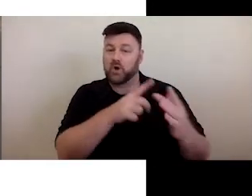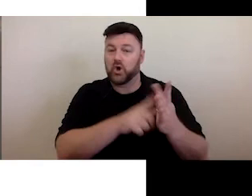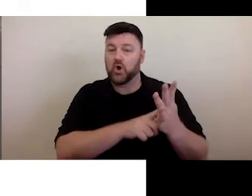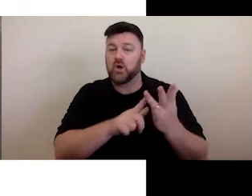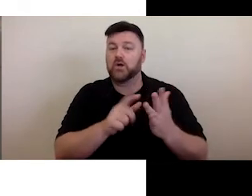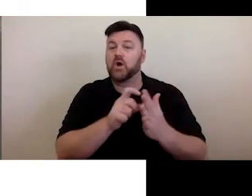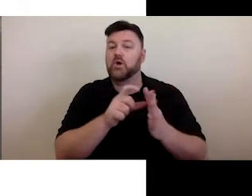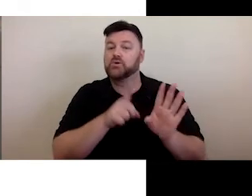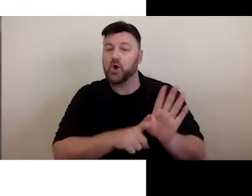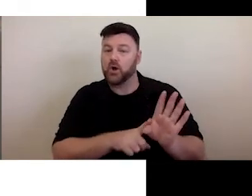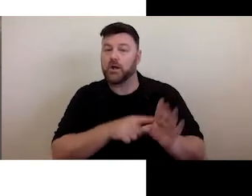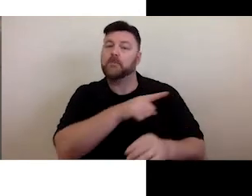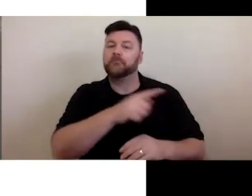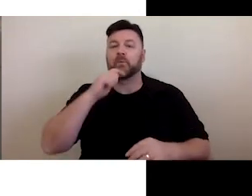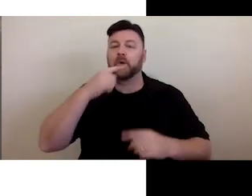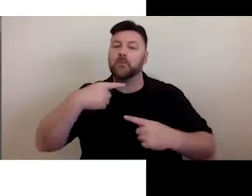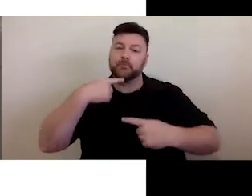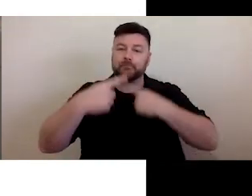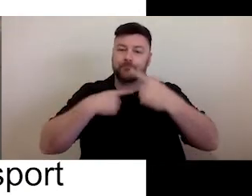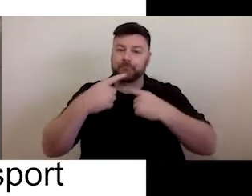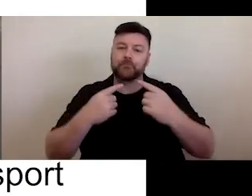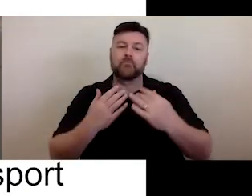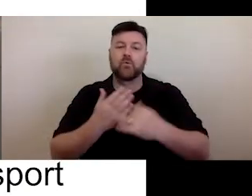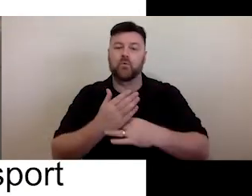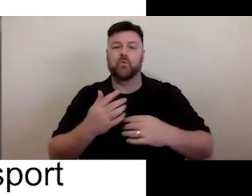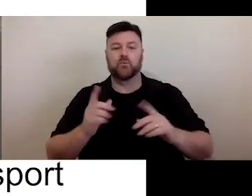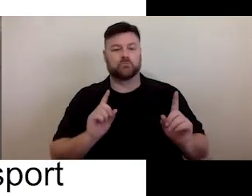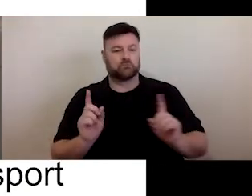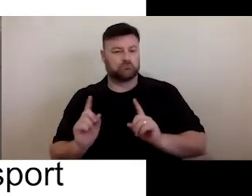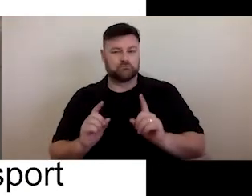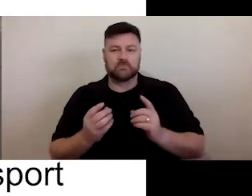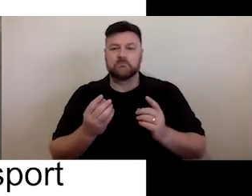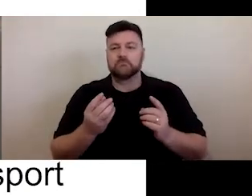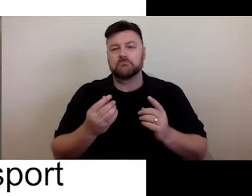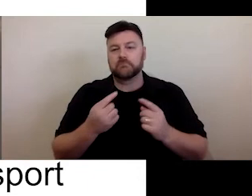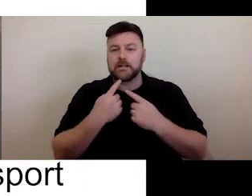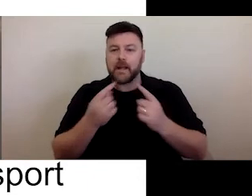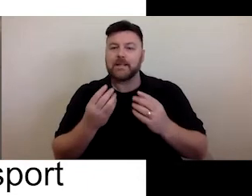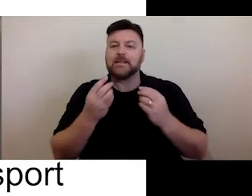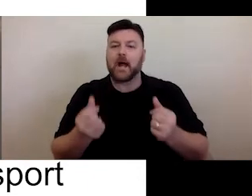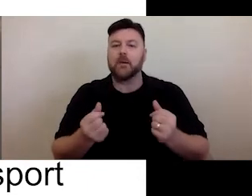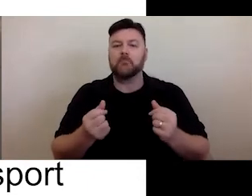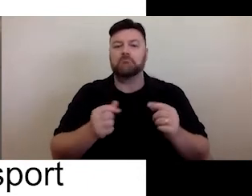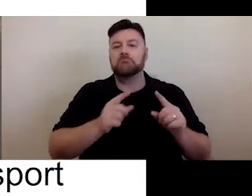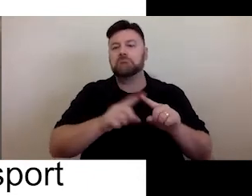will go through and talk to you about some various items. But first,